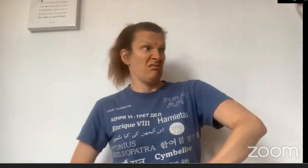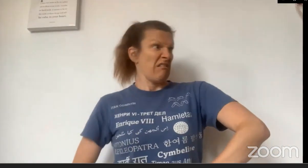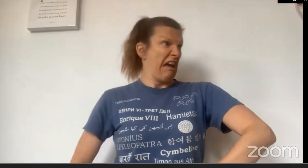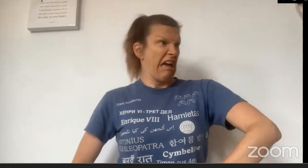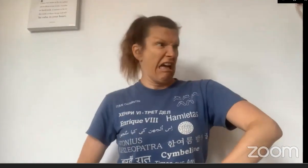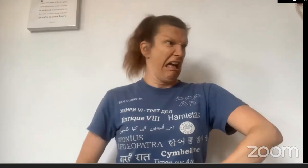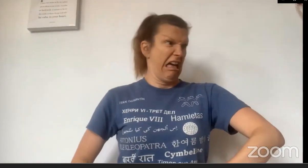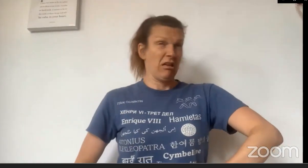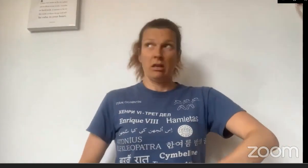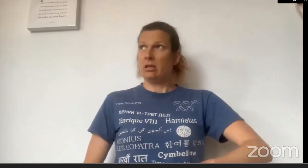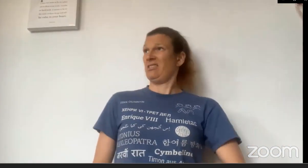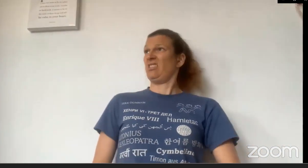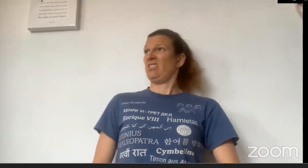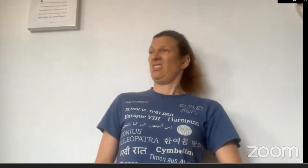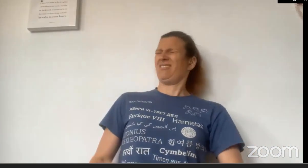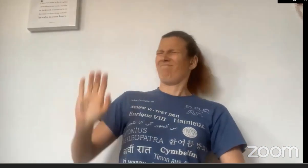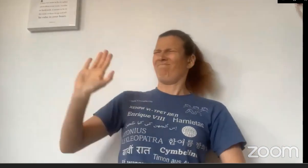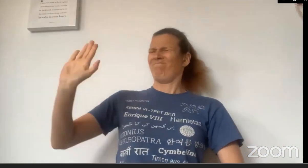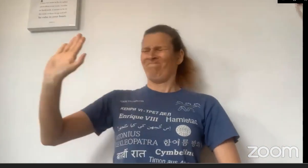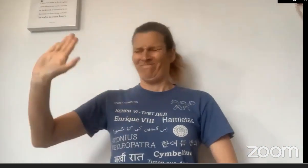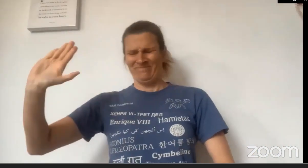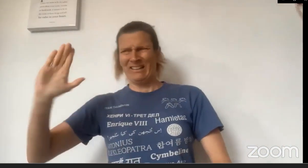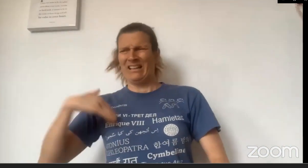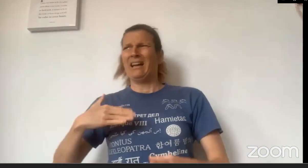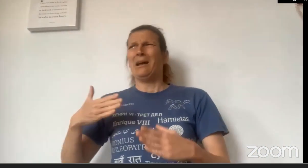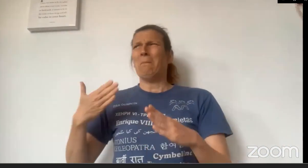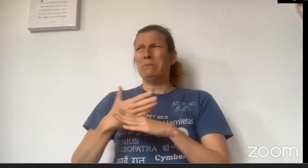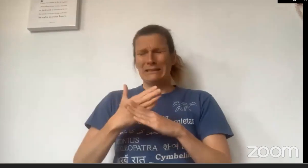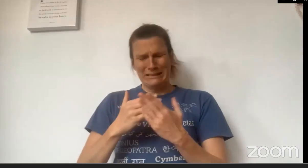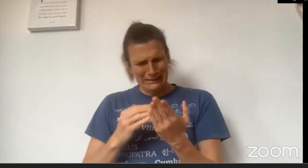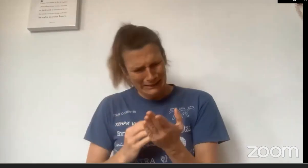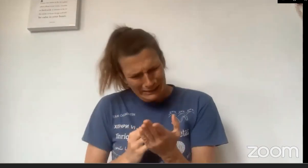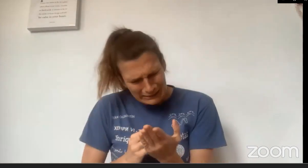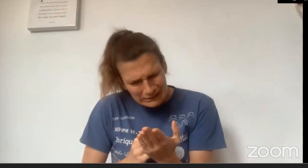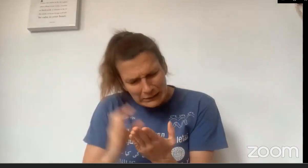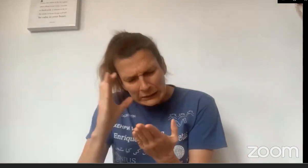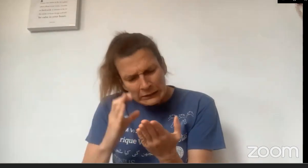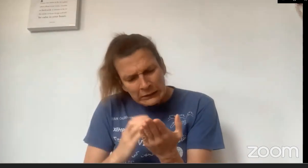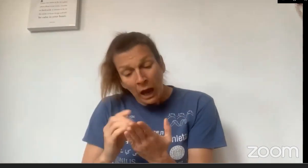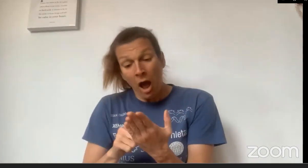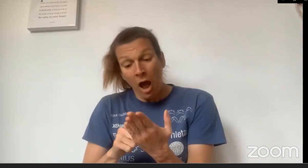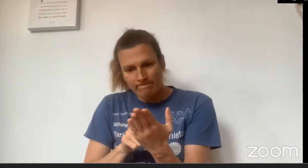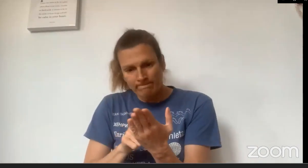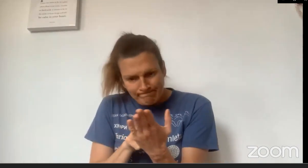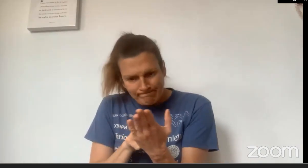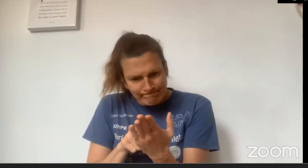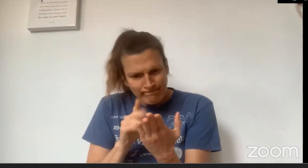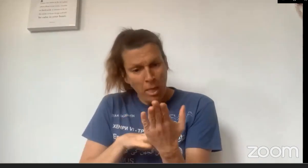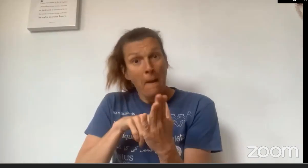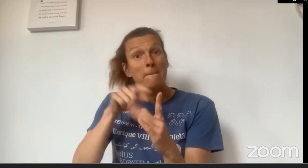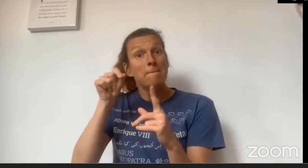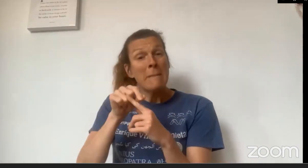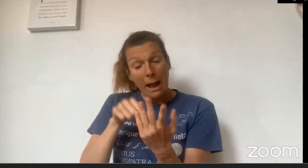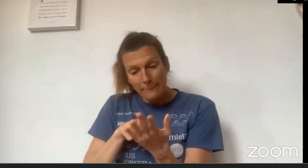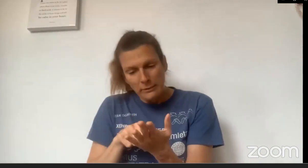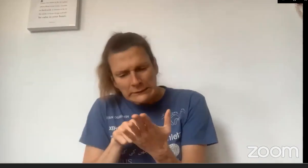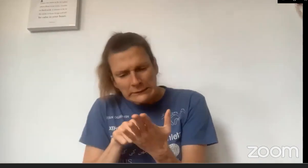"How?" thought The Wolf. "Whatever!" said Little Red Riding Hood. "I'm busy... Here, I need to try